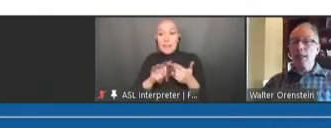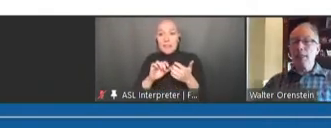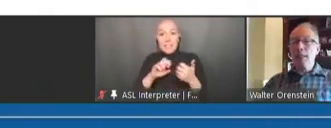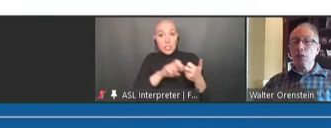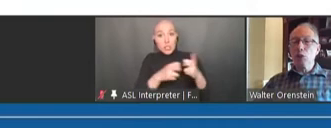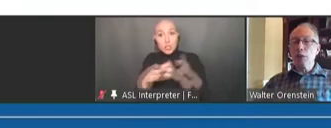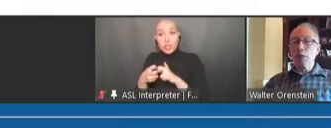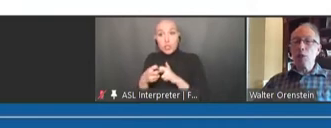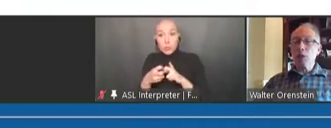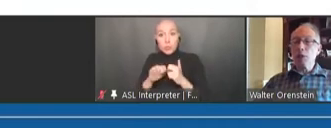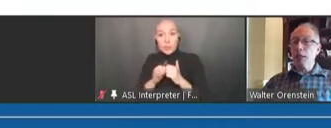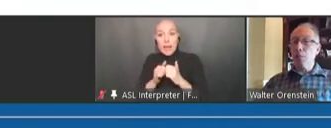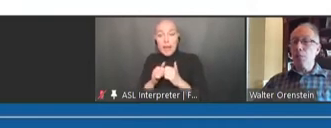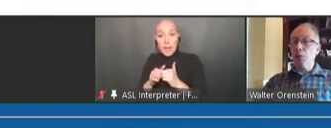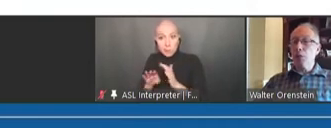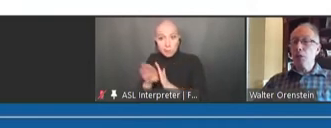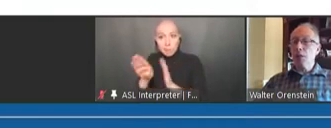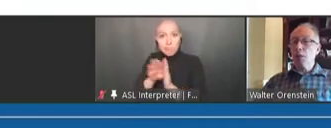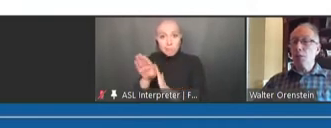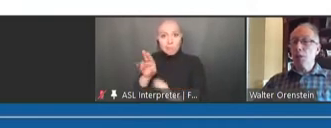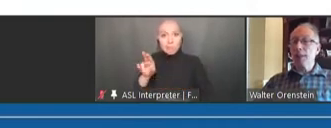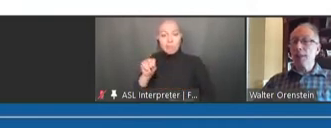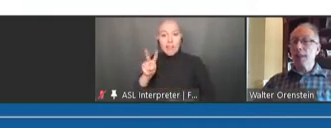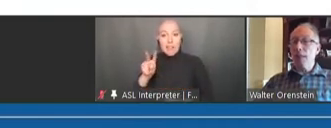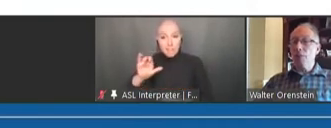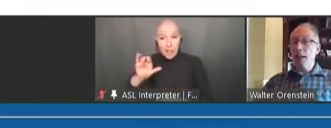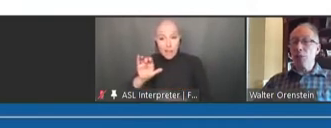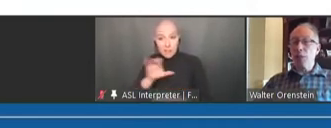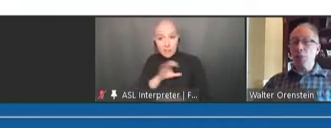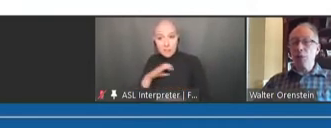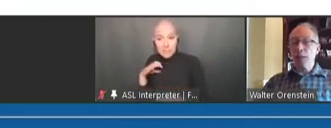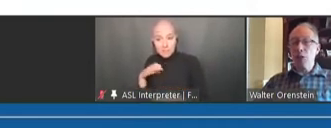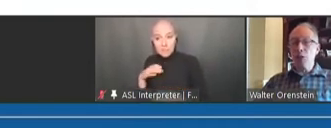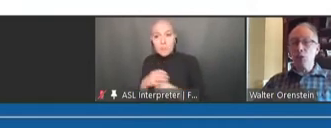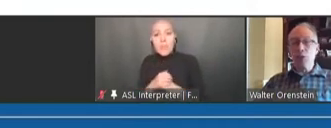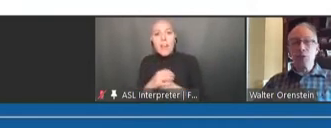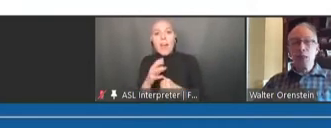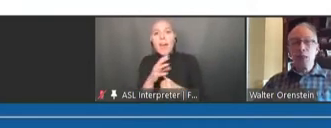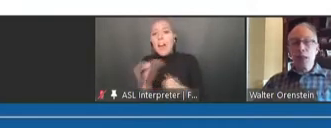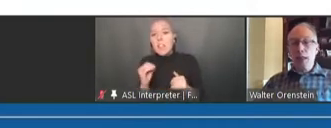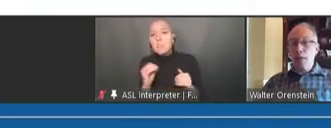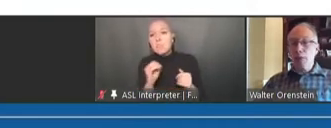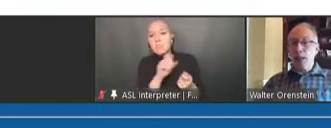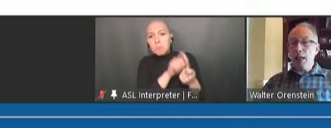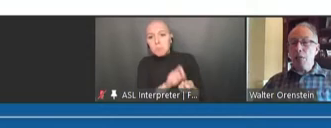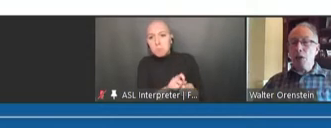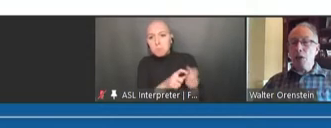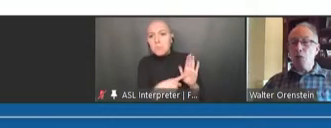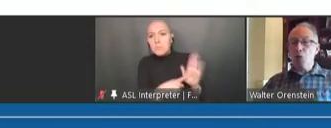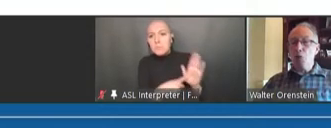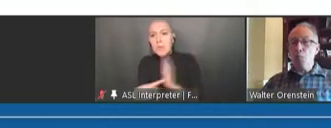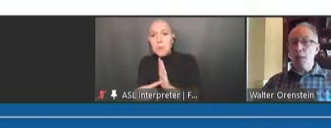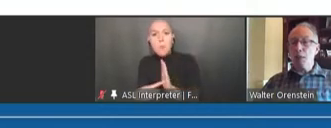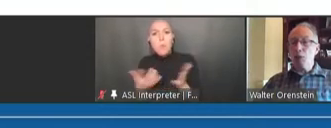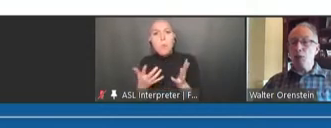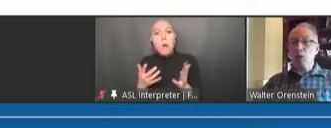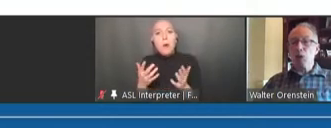to illustrate with examples some selected NVAC recommendations. I only have a few minutes. So,